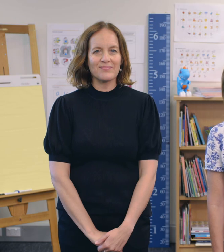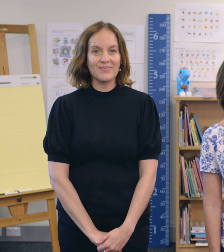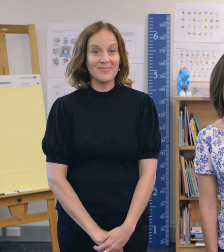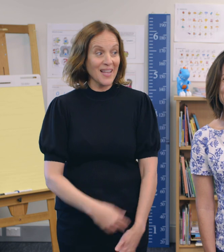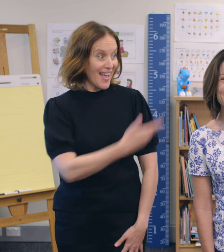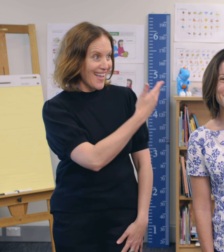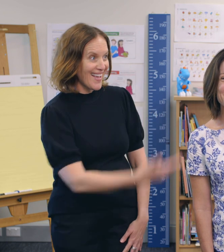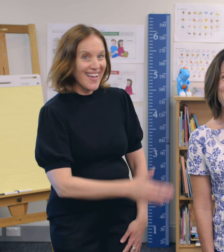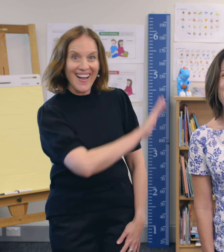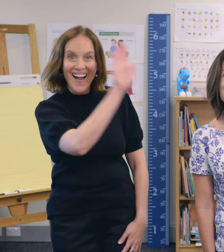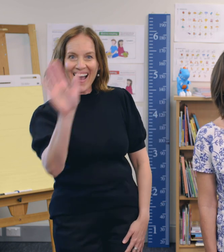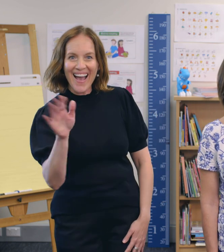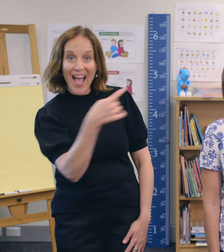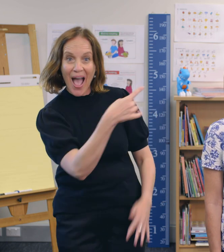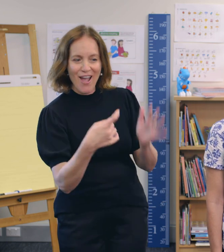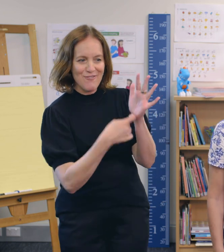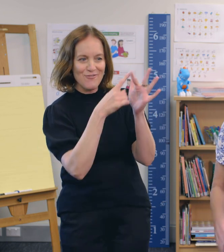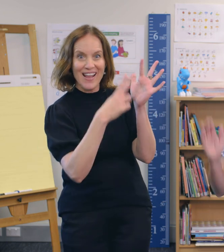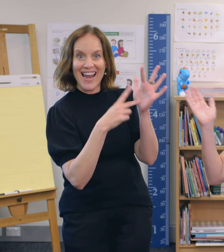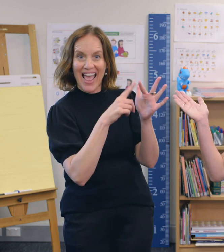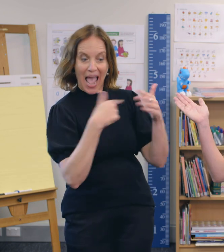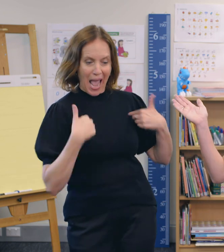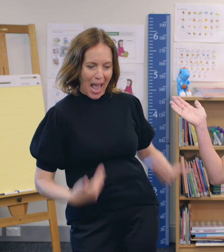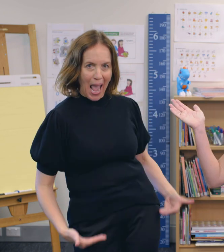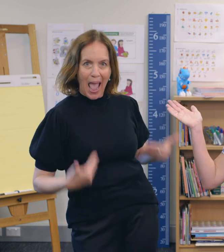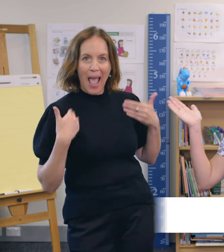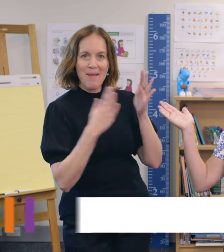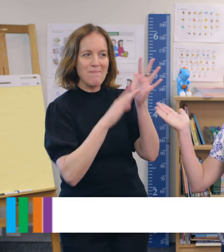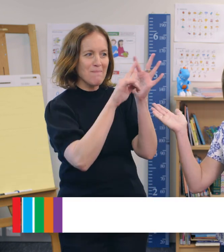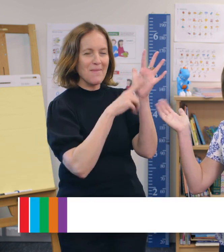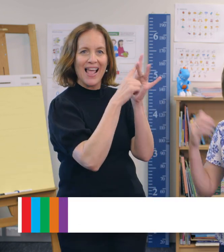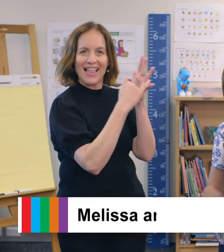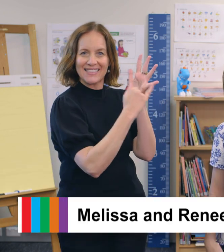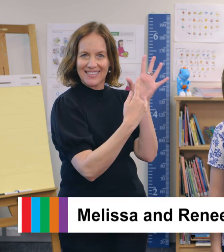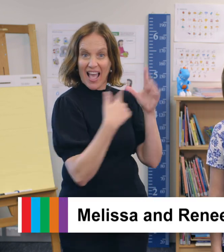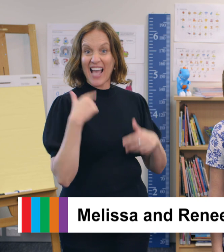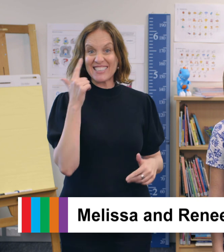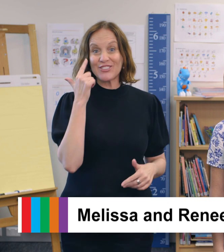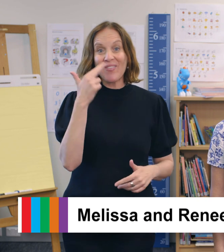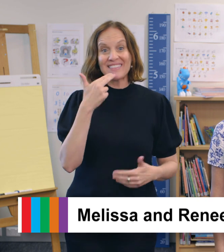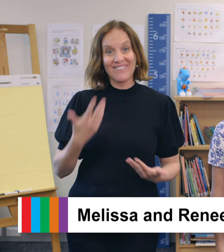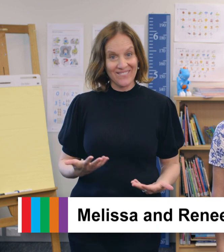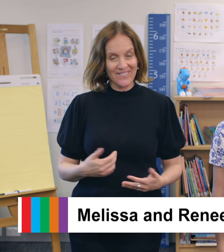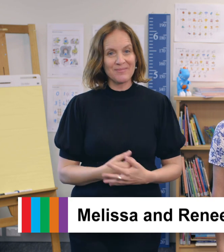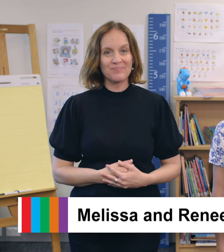Hi. I'm Renee. This is Melissa. She's a teacher of the deaf.